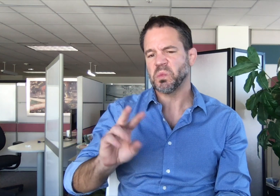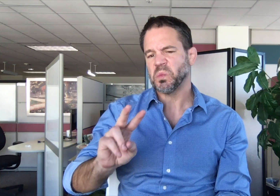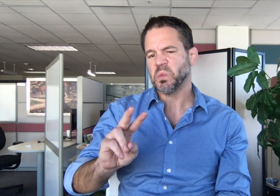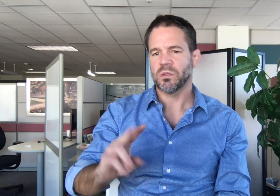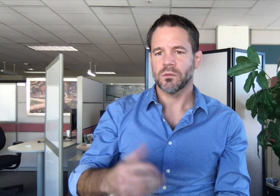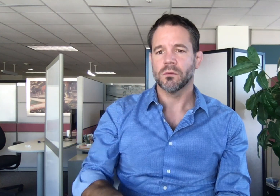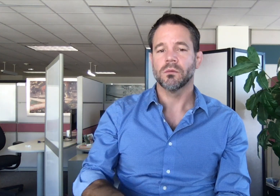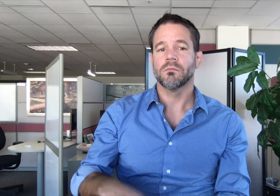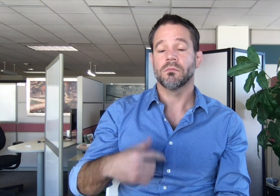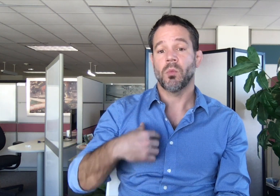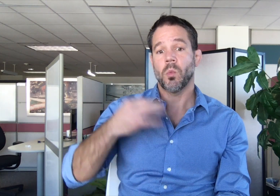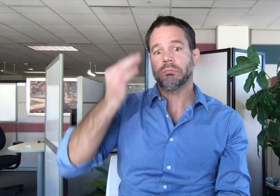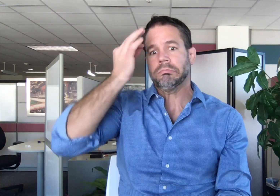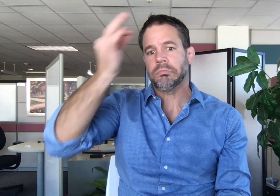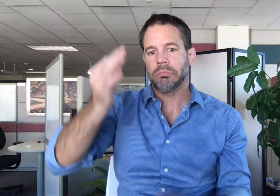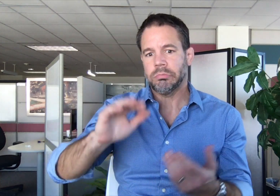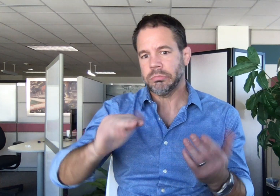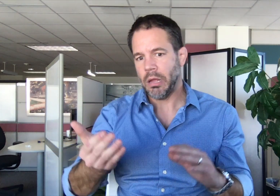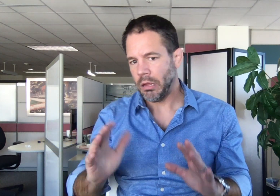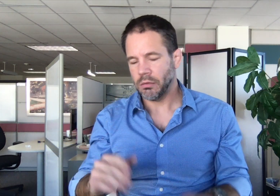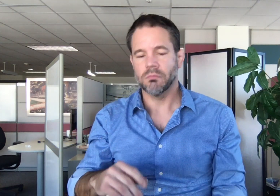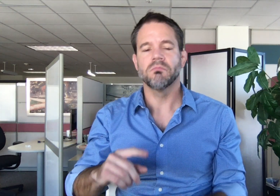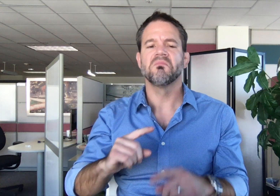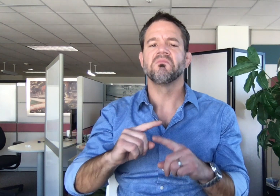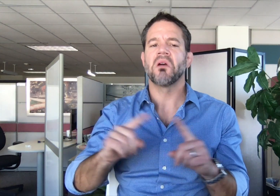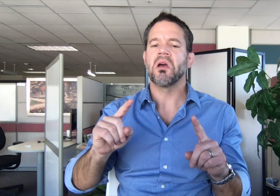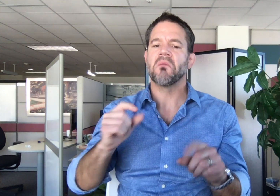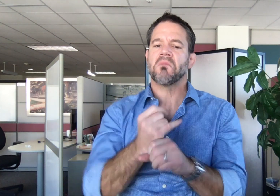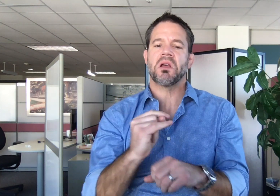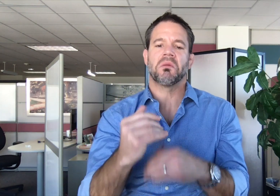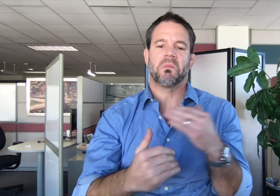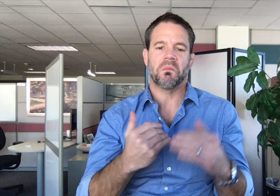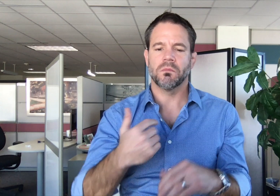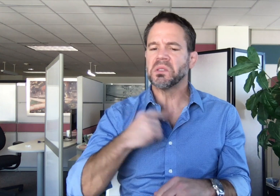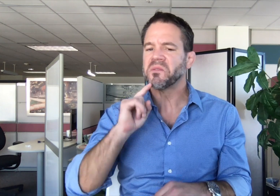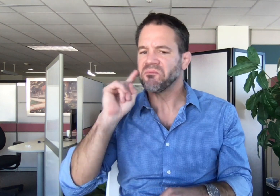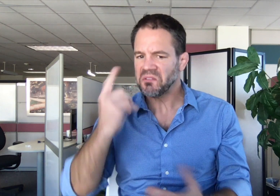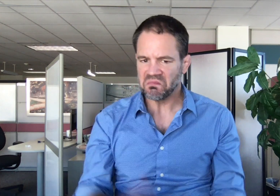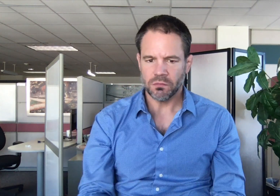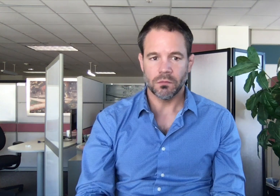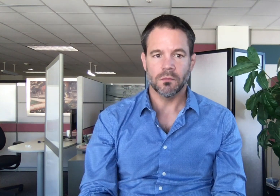that rendered me profoundly deaf when I was a toddler.